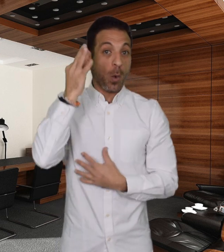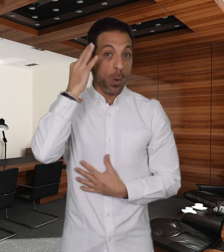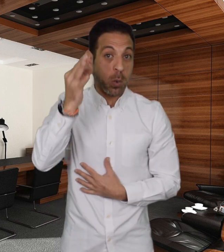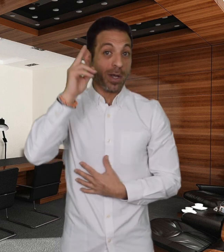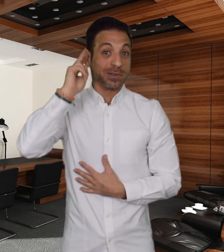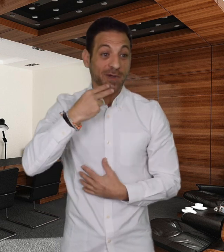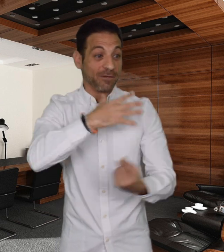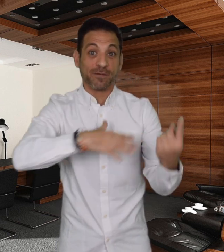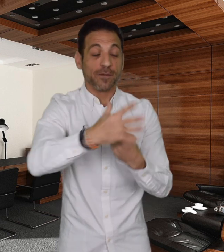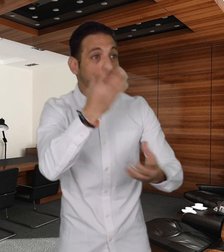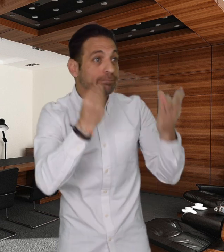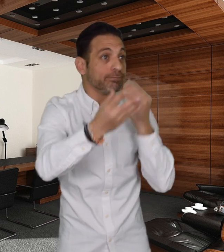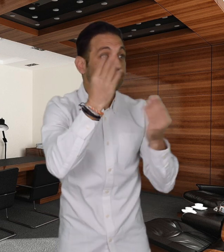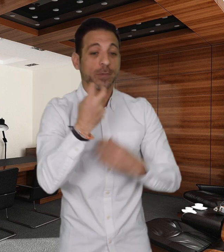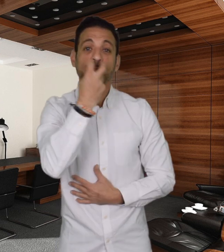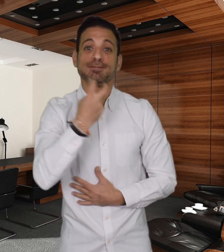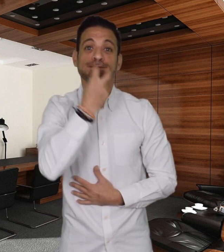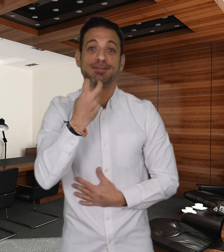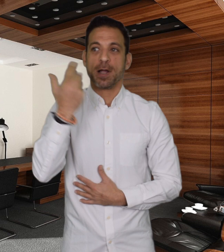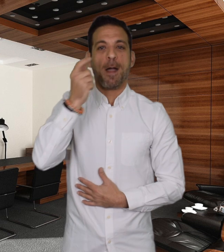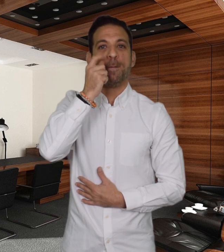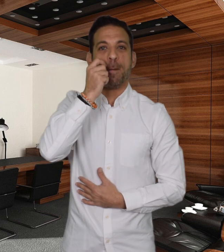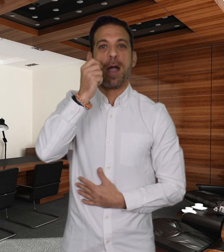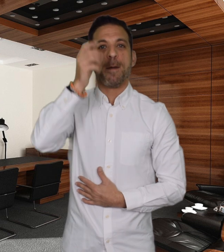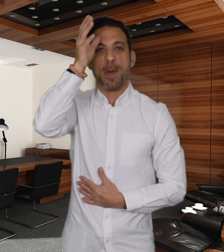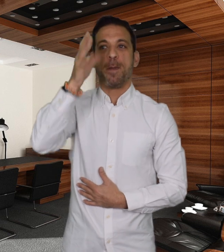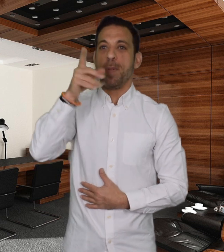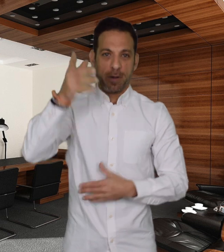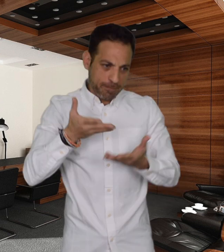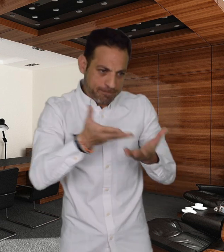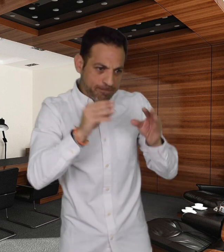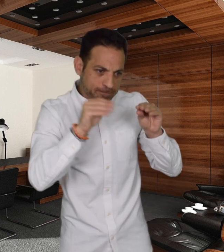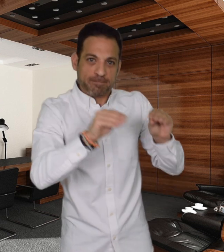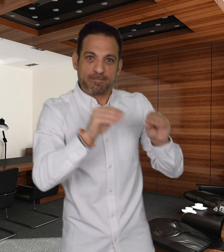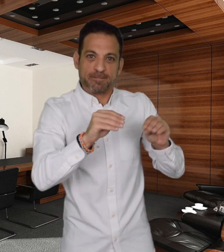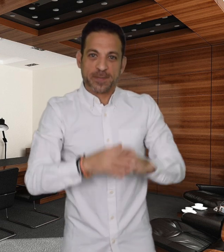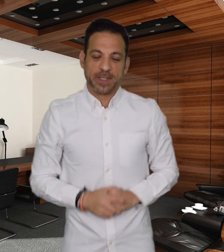she was taught how to lipread by her parents.